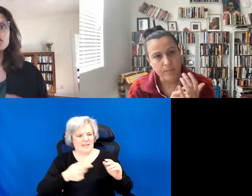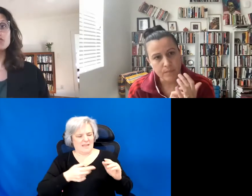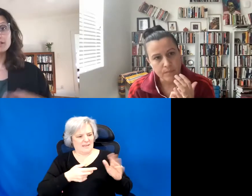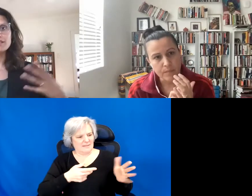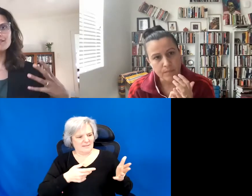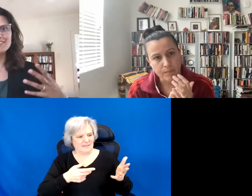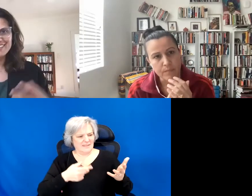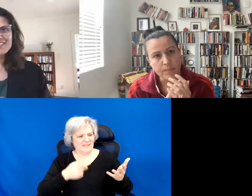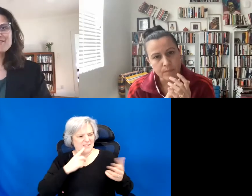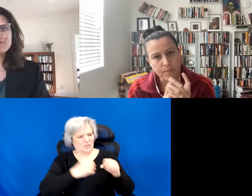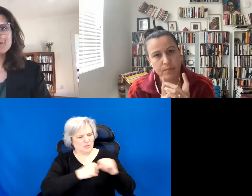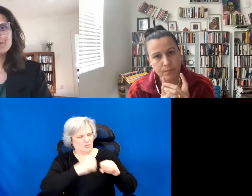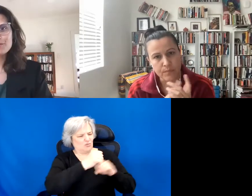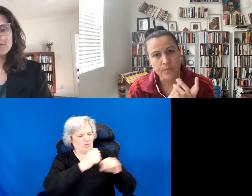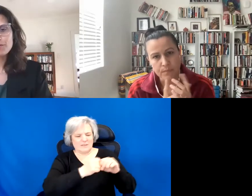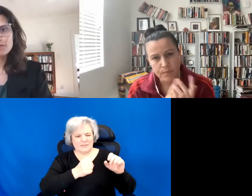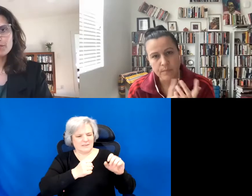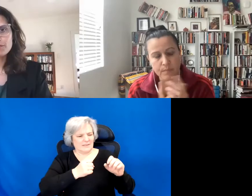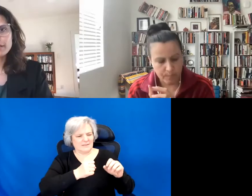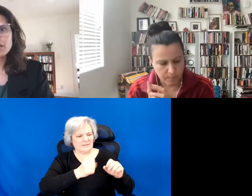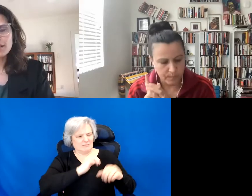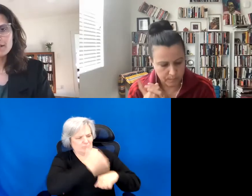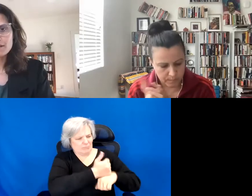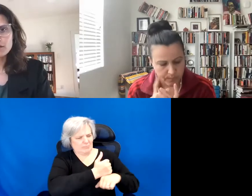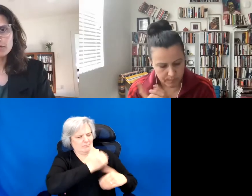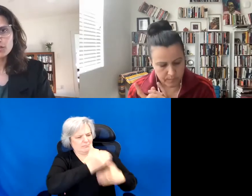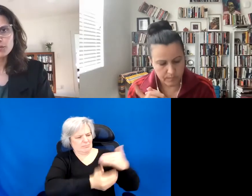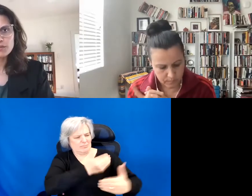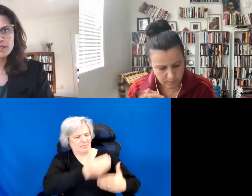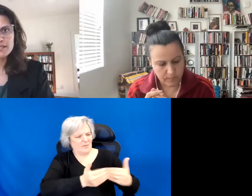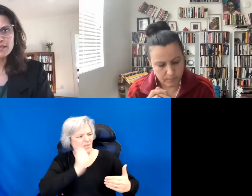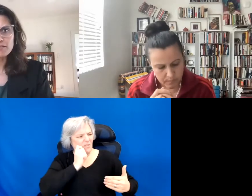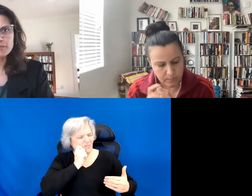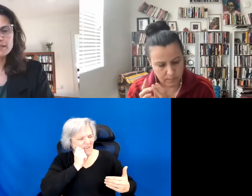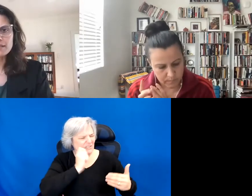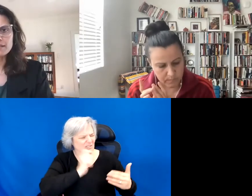constructed through racialized servitude and enslavement.